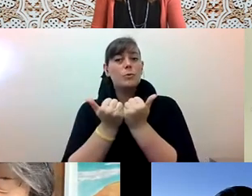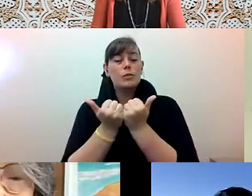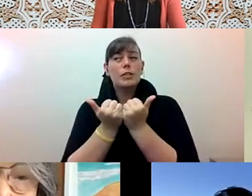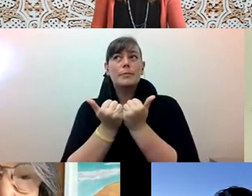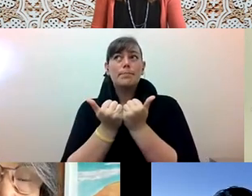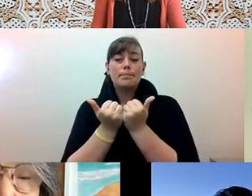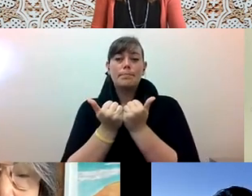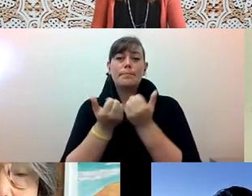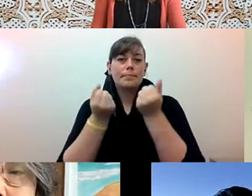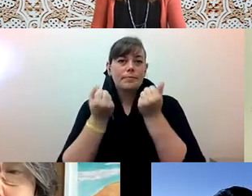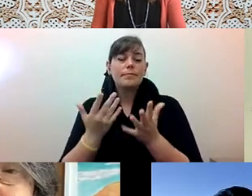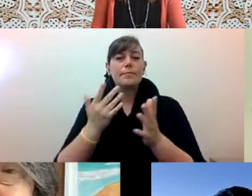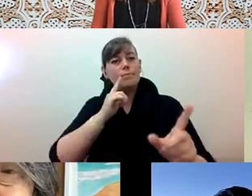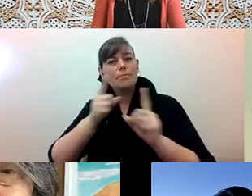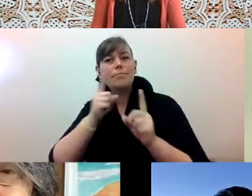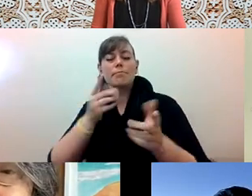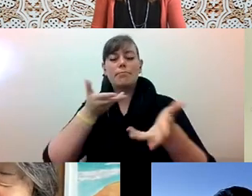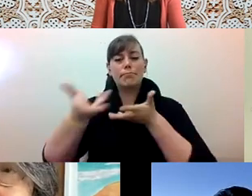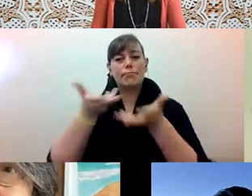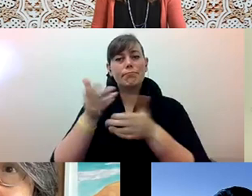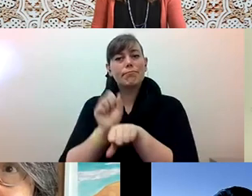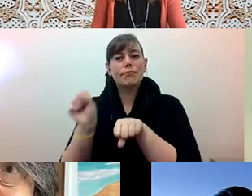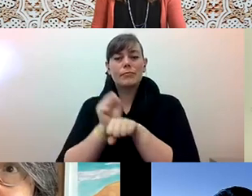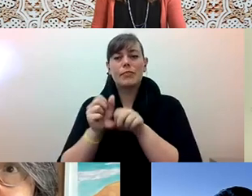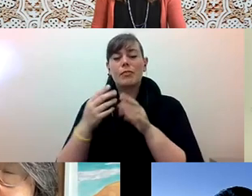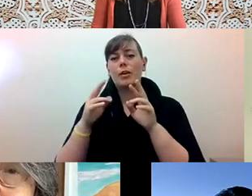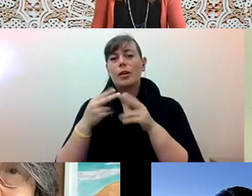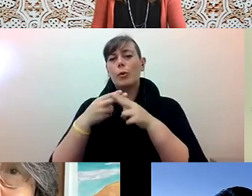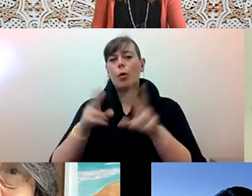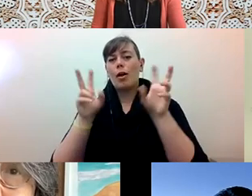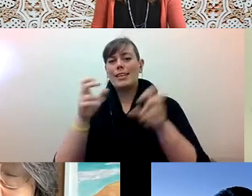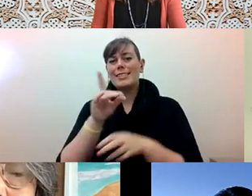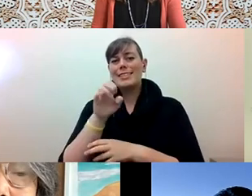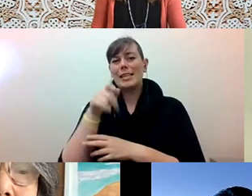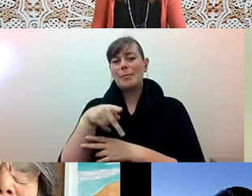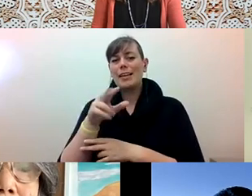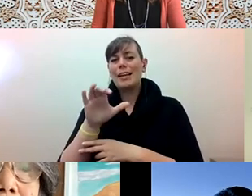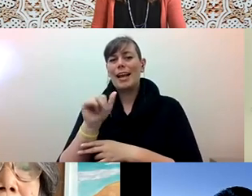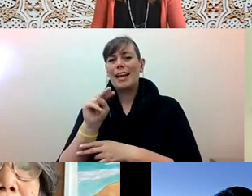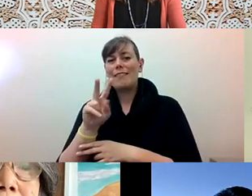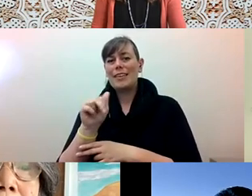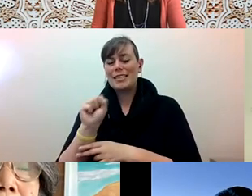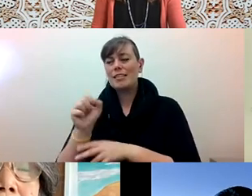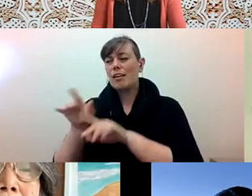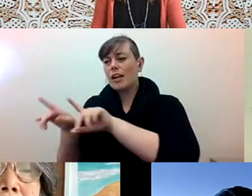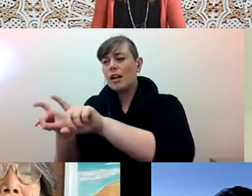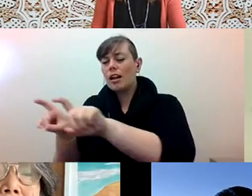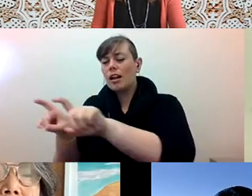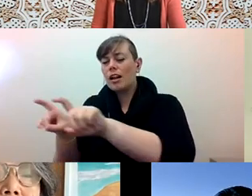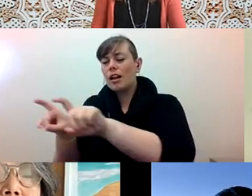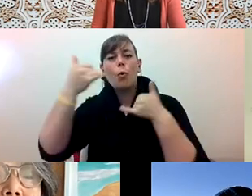Alex Tom he/him: doing a lot of conversations call it deep canvas like talking to people about public safety on the phones and